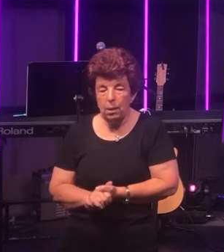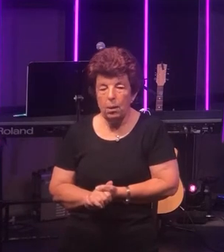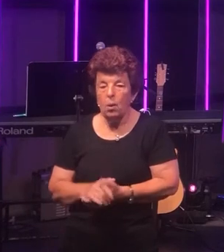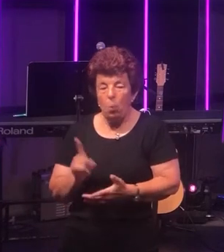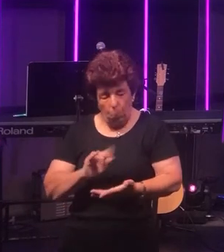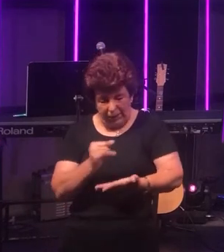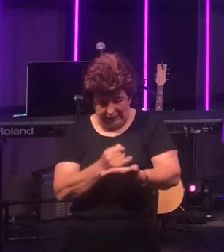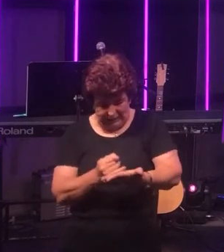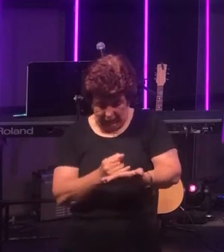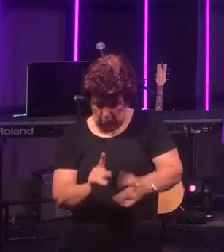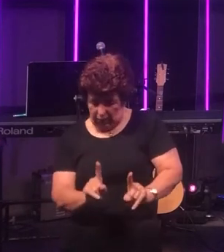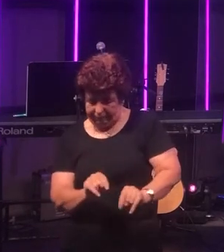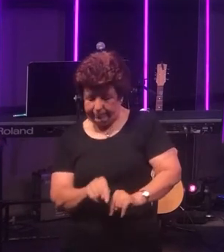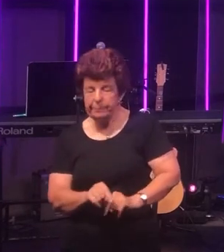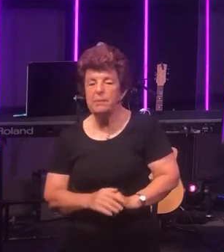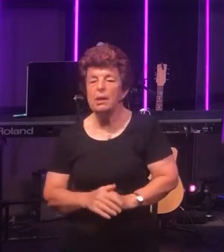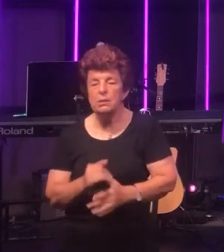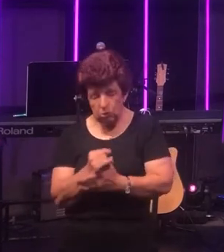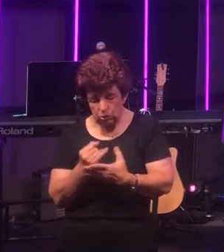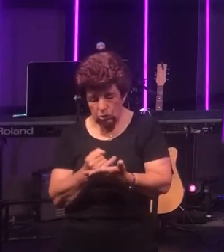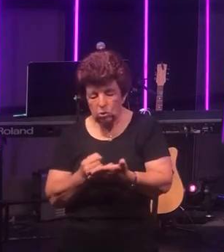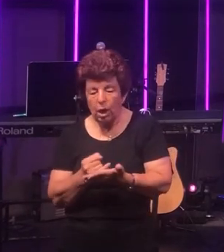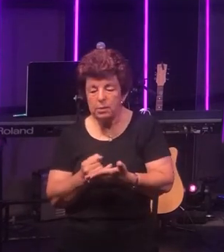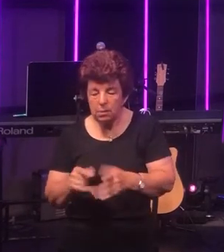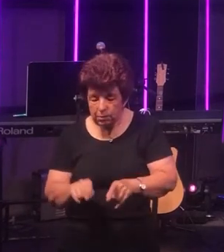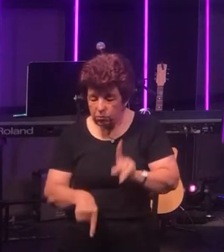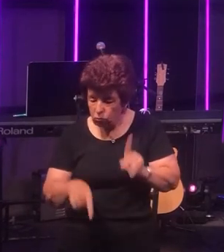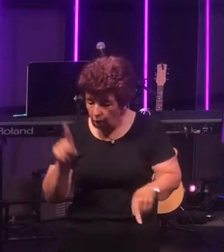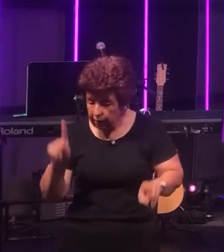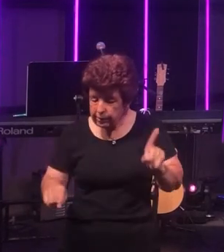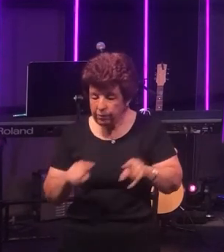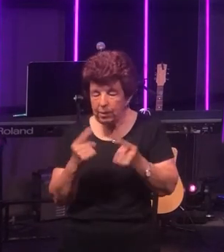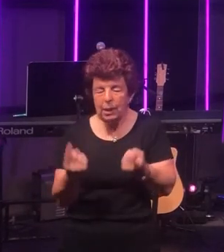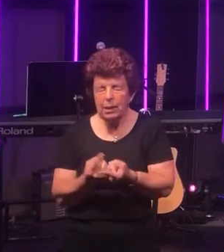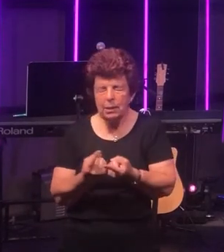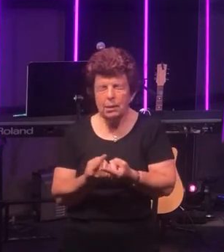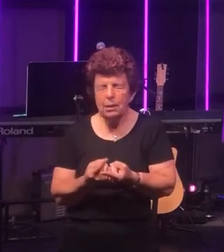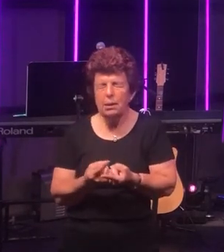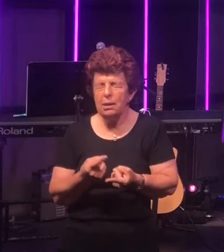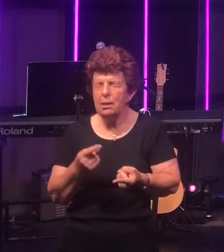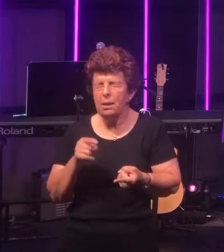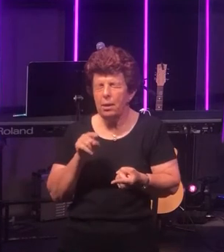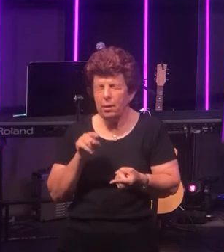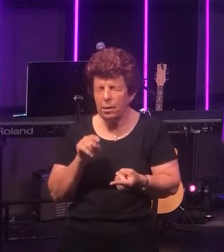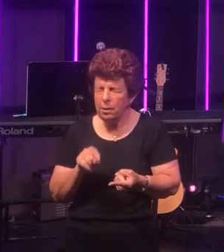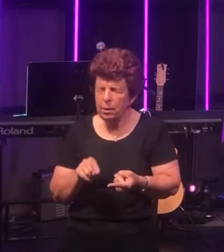Well the Bible describes sin in various ways but in essence it's saying this...